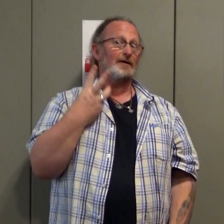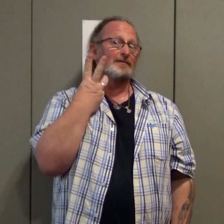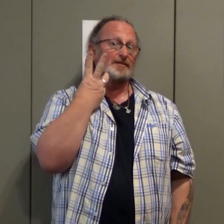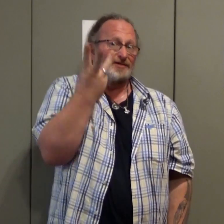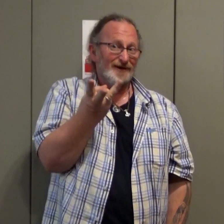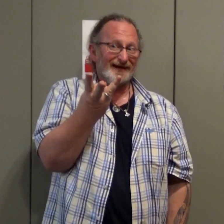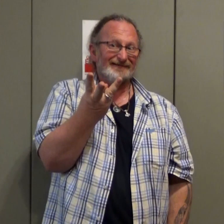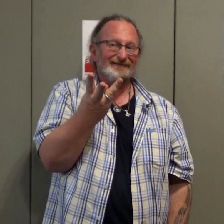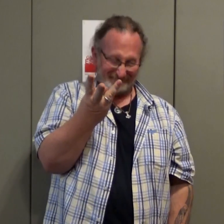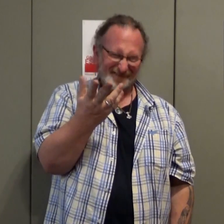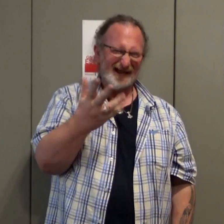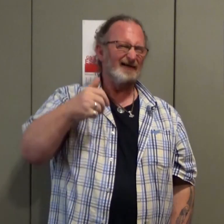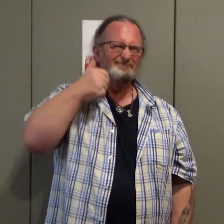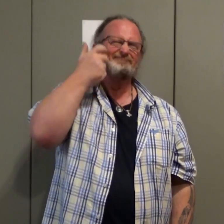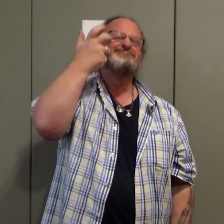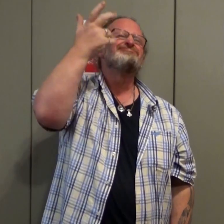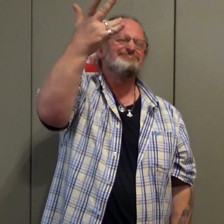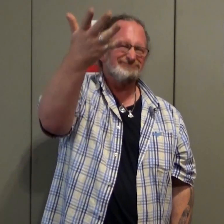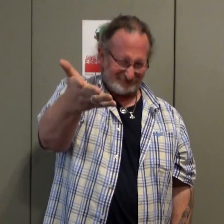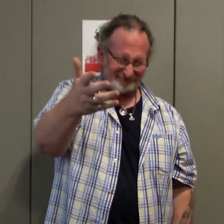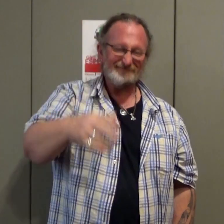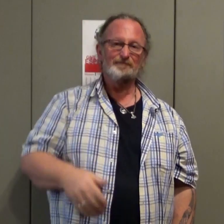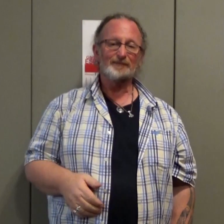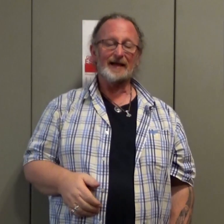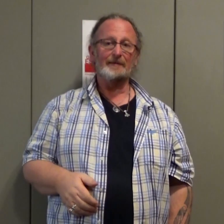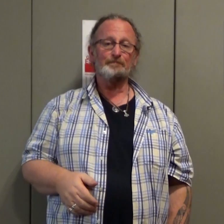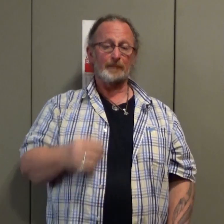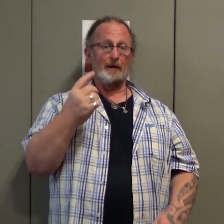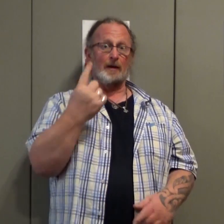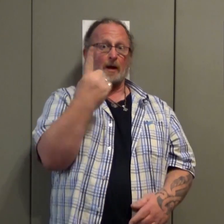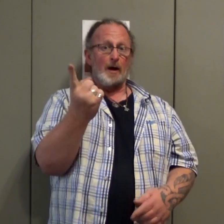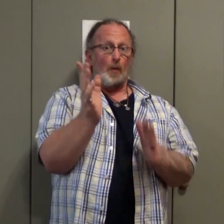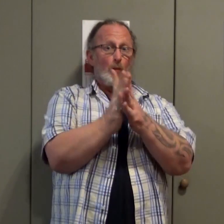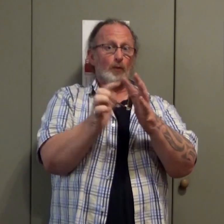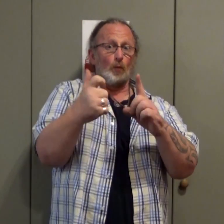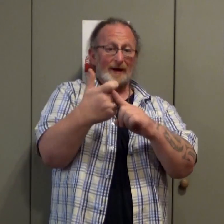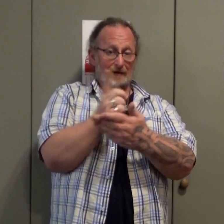We can modify the sign to show into the future. or the sign for one week